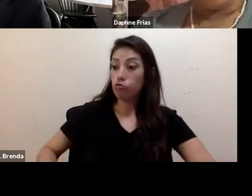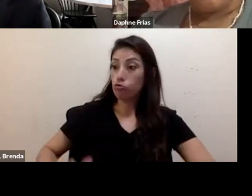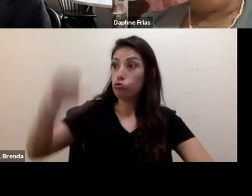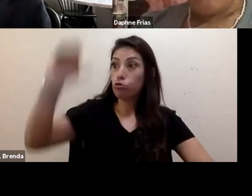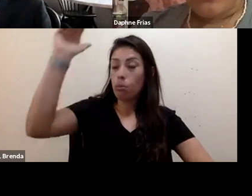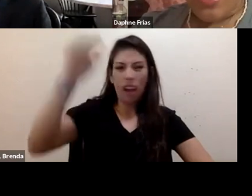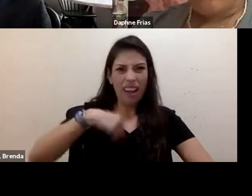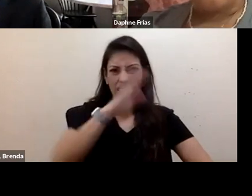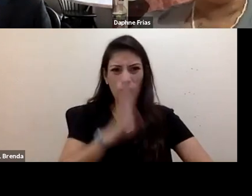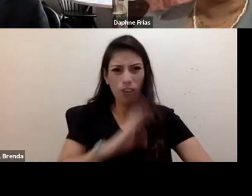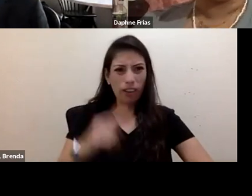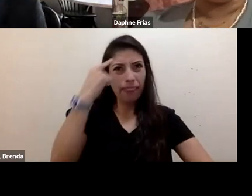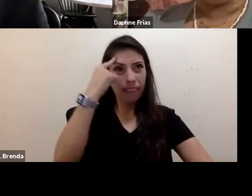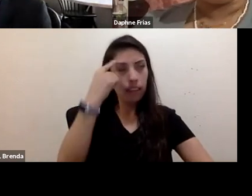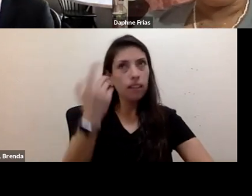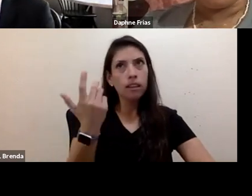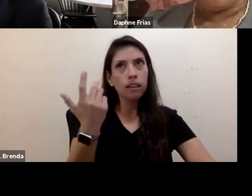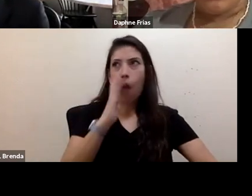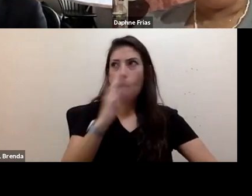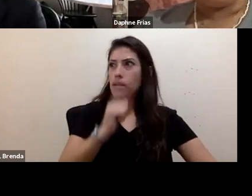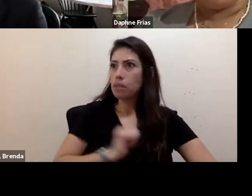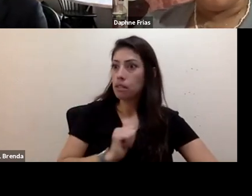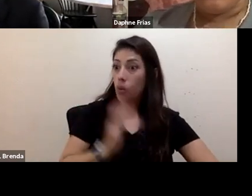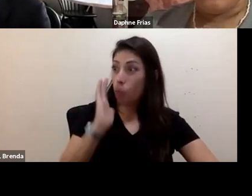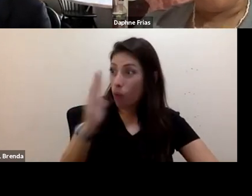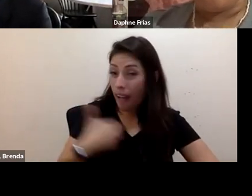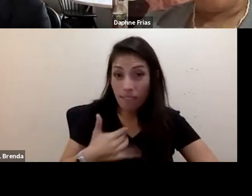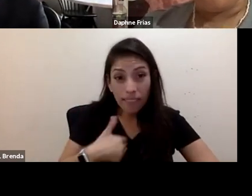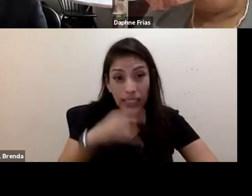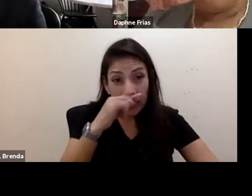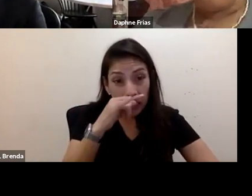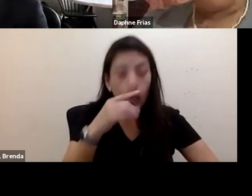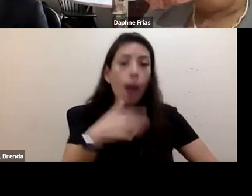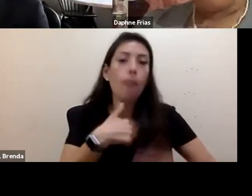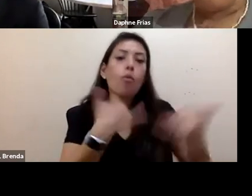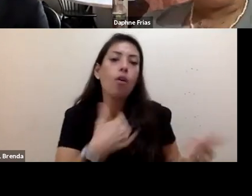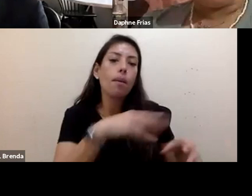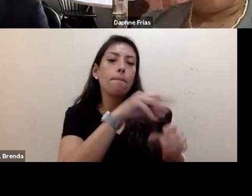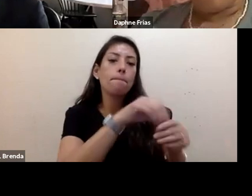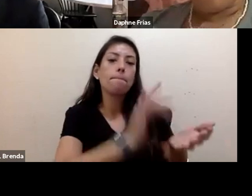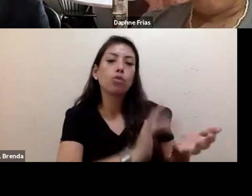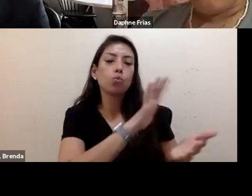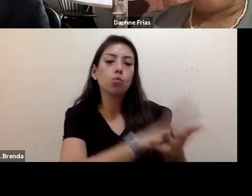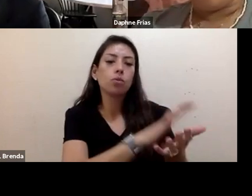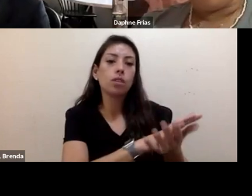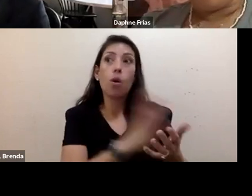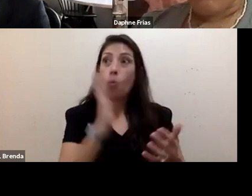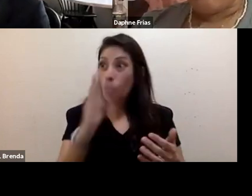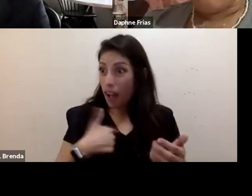"Am going to have a kid?" or "am I going..." I'm currently in medical school, "Will I be able to finish medical school "and become a doctor?"